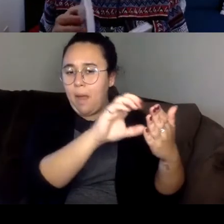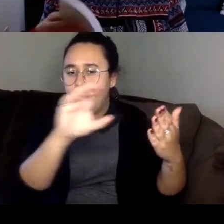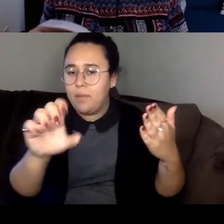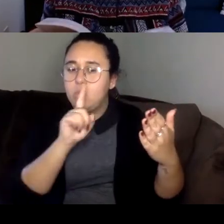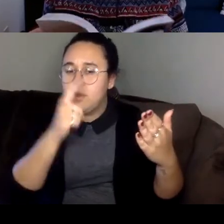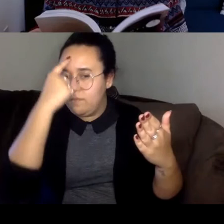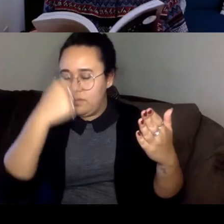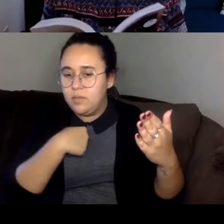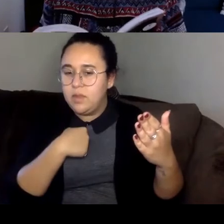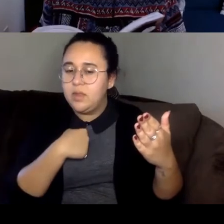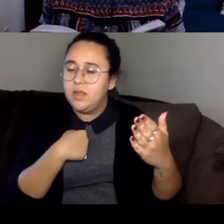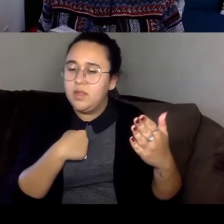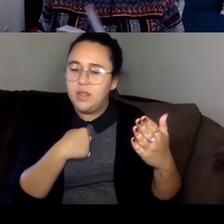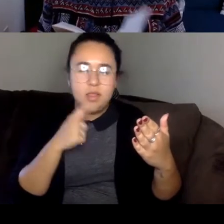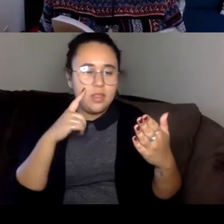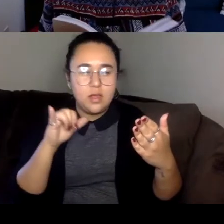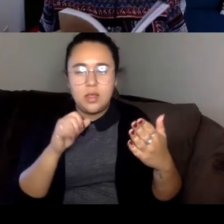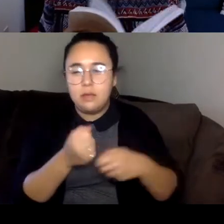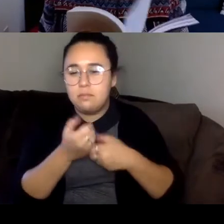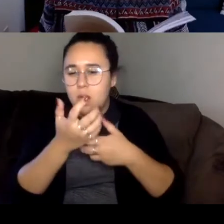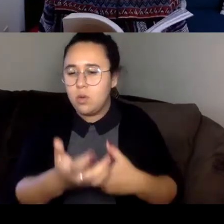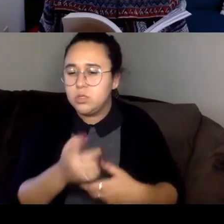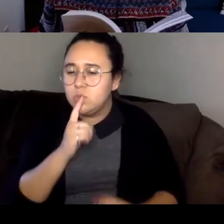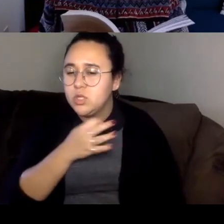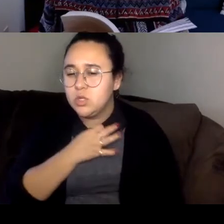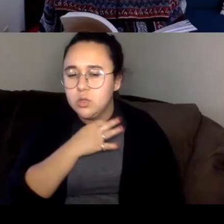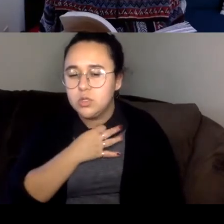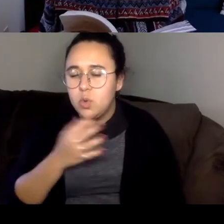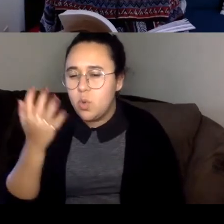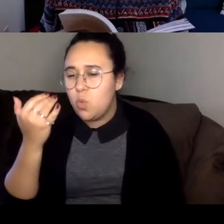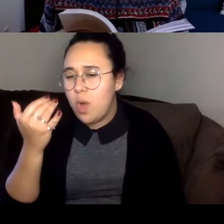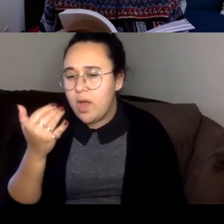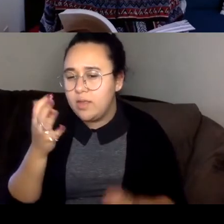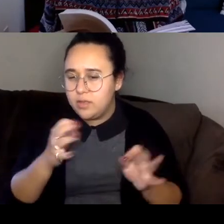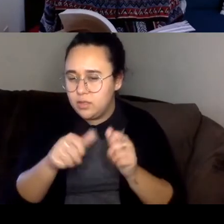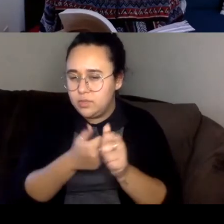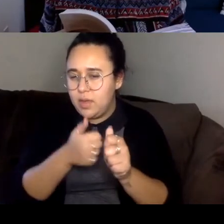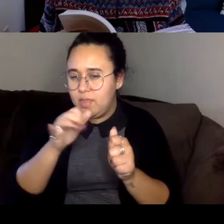resonated like poetry and I'm just so curious what the decision was behind placement of